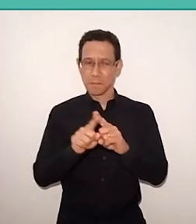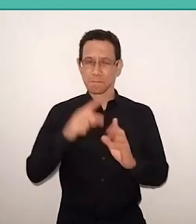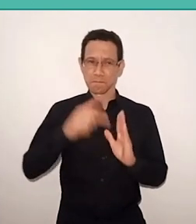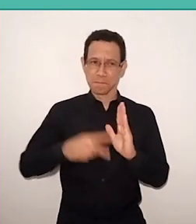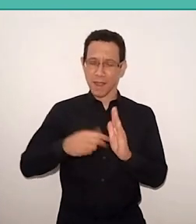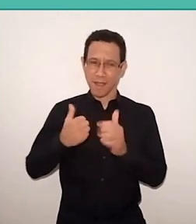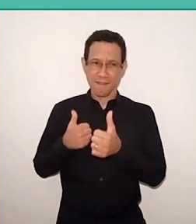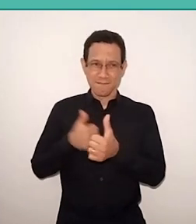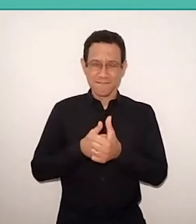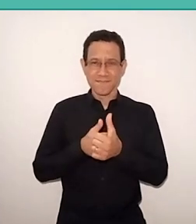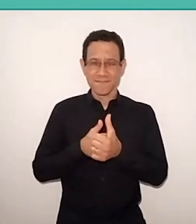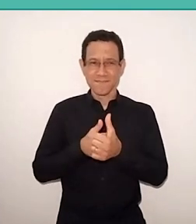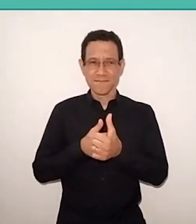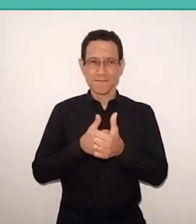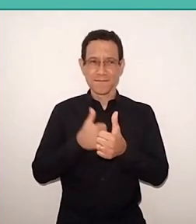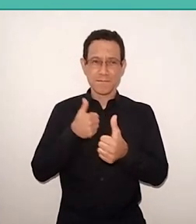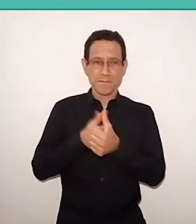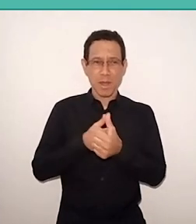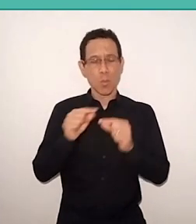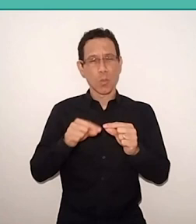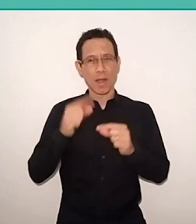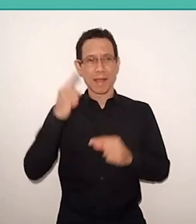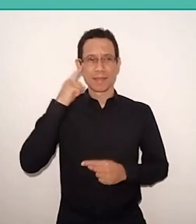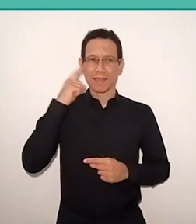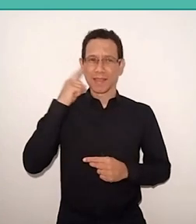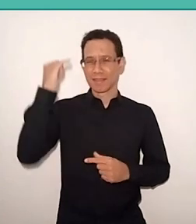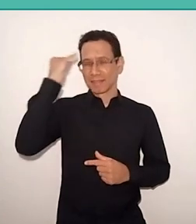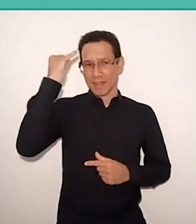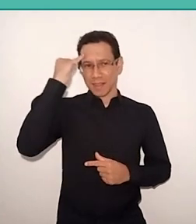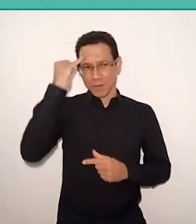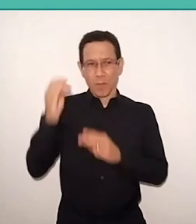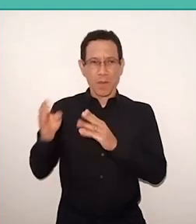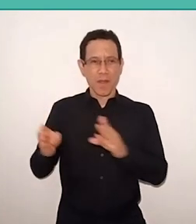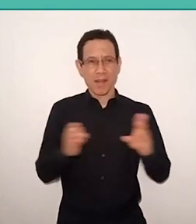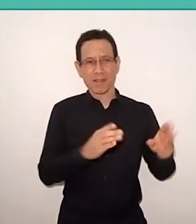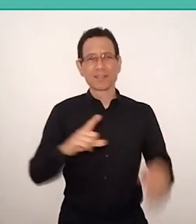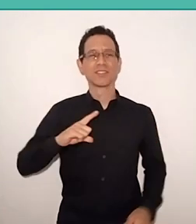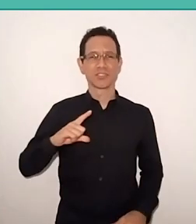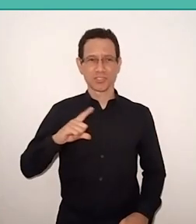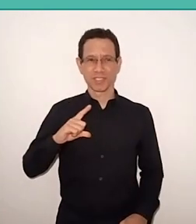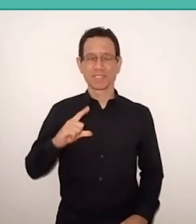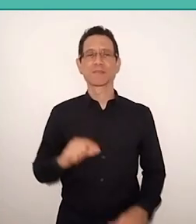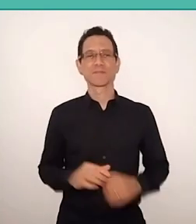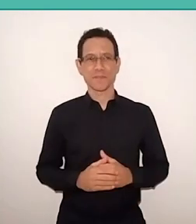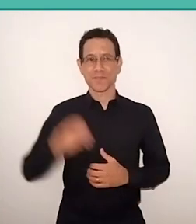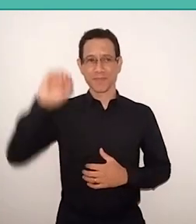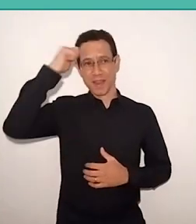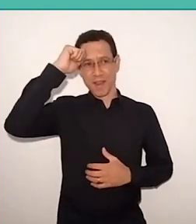of the organic intellectual, which are the Africans who were coming back from Europe,